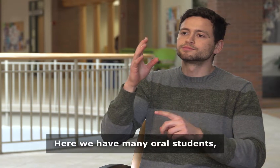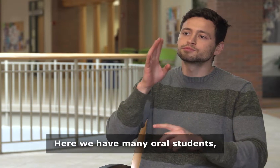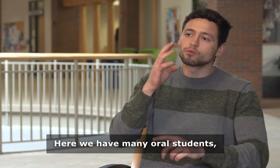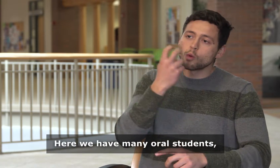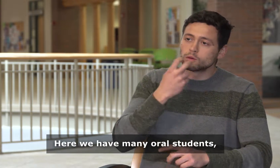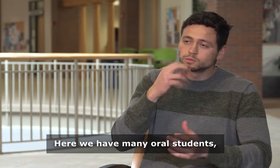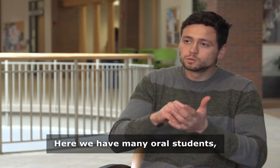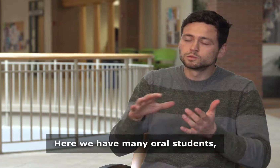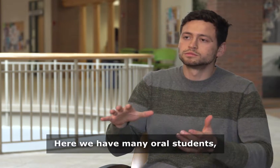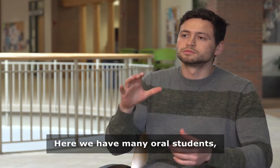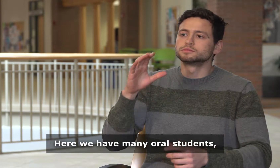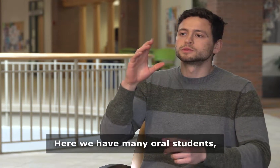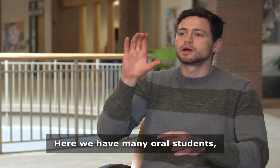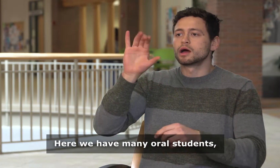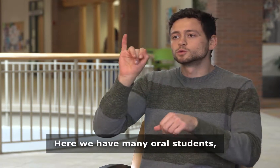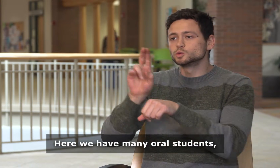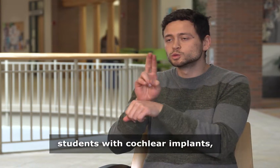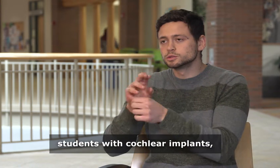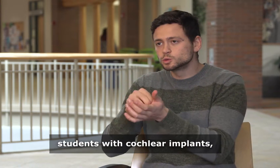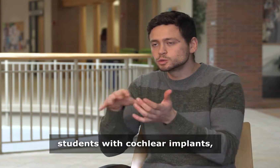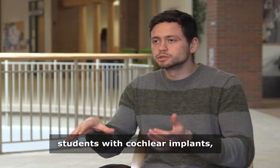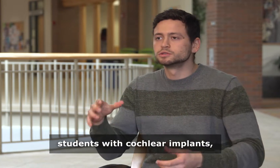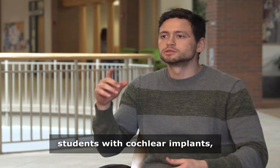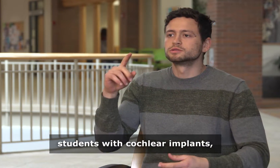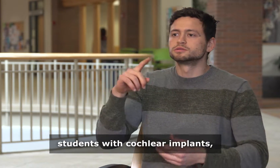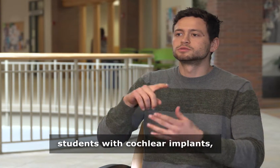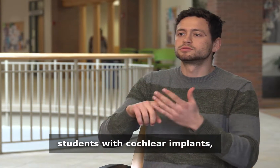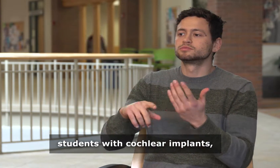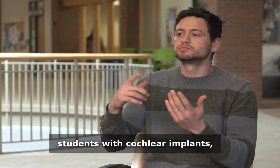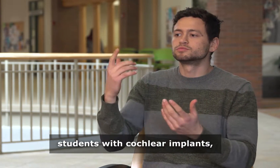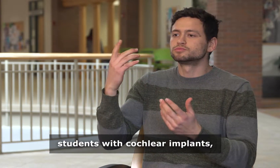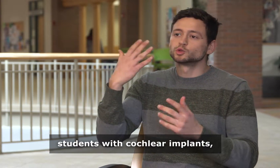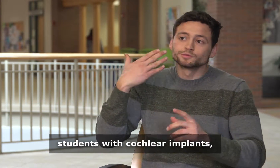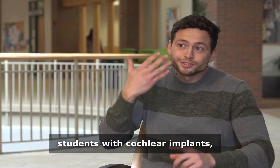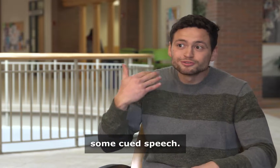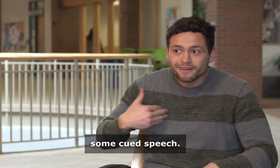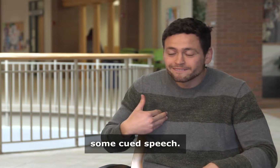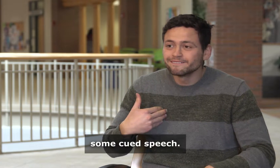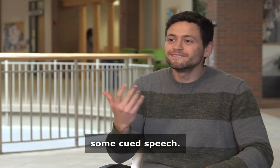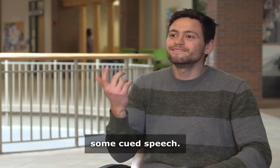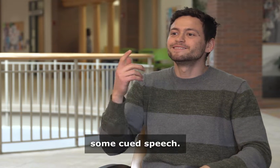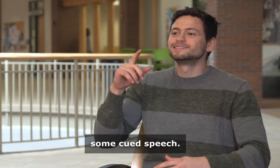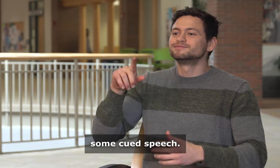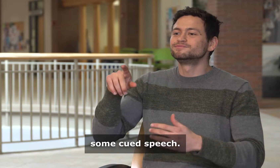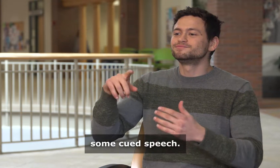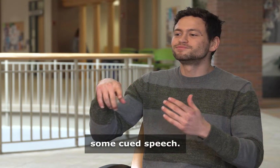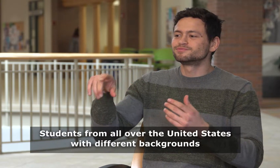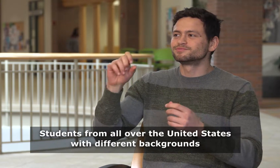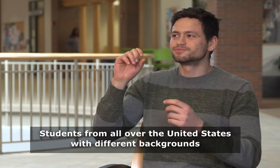Here we have many oral students, students with cochlear implants, some cued speech.